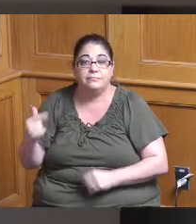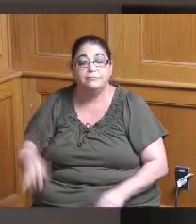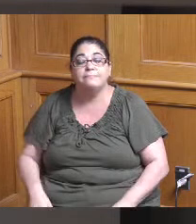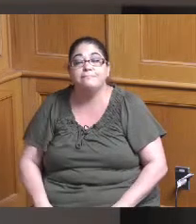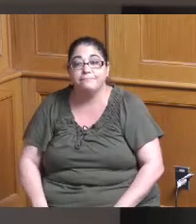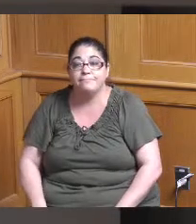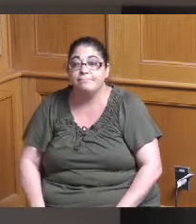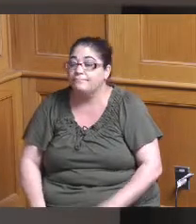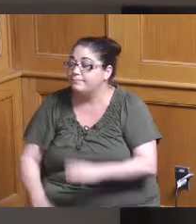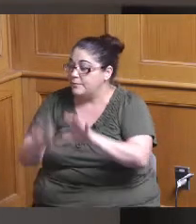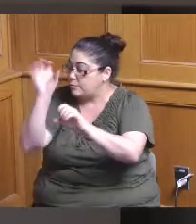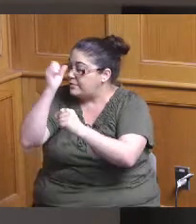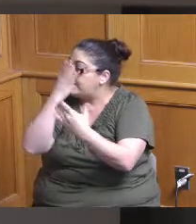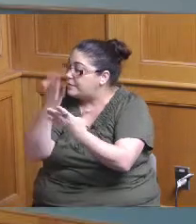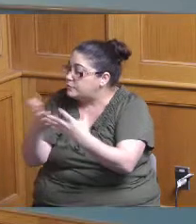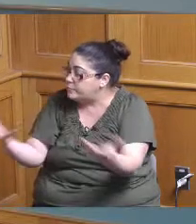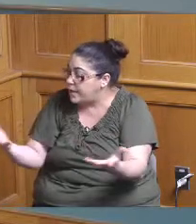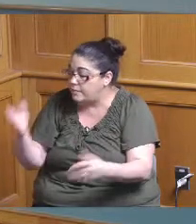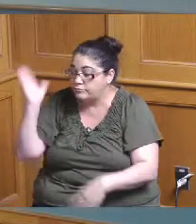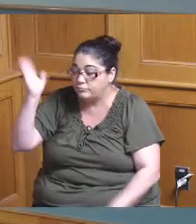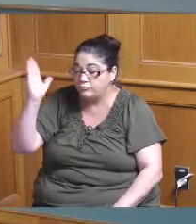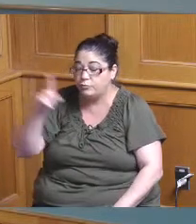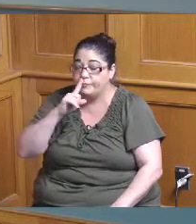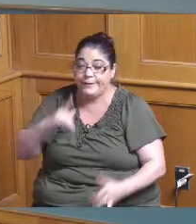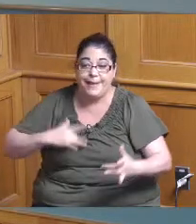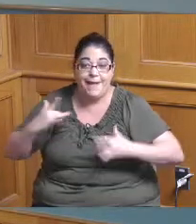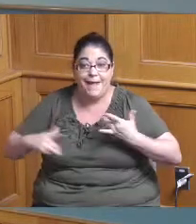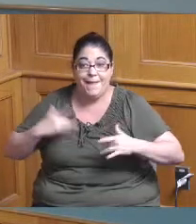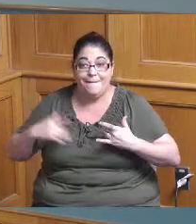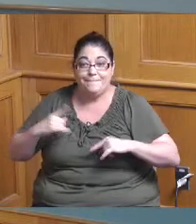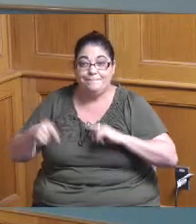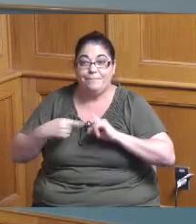thank you so much for your presentation I'm just really excited about the partial